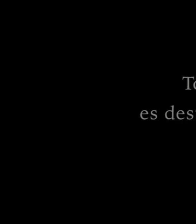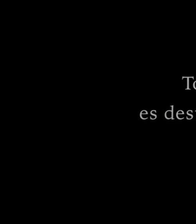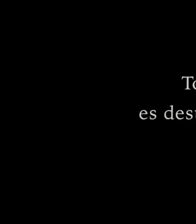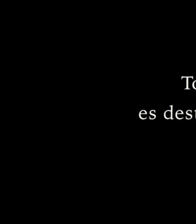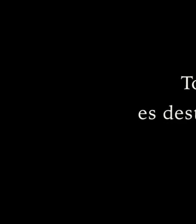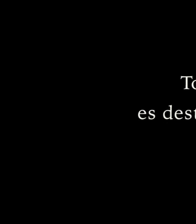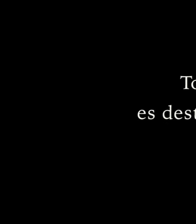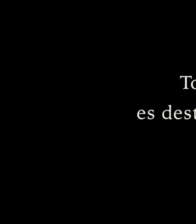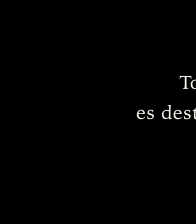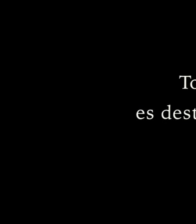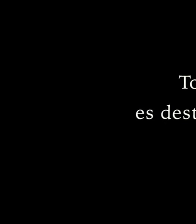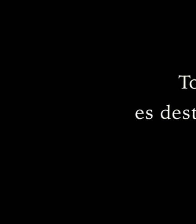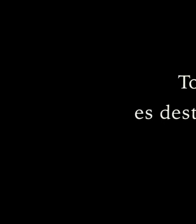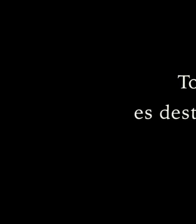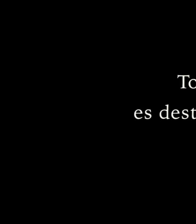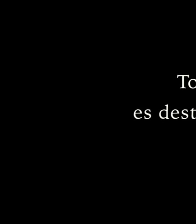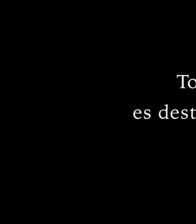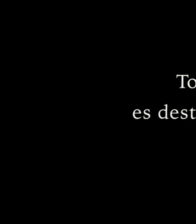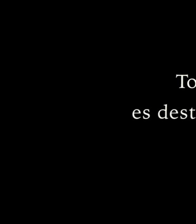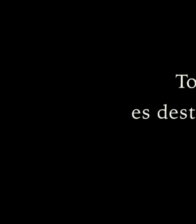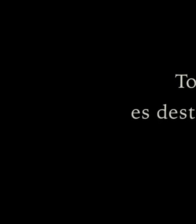All profits from this song will go to Doctors Without Borders